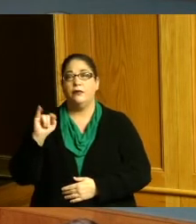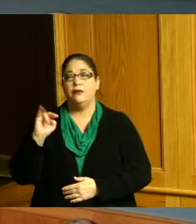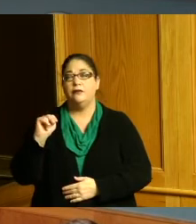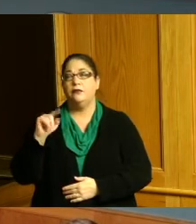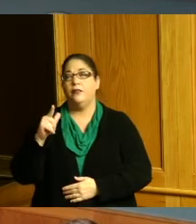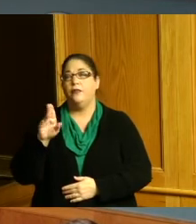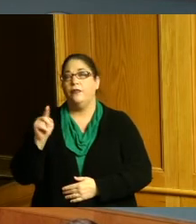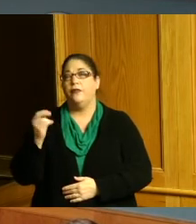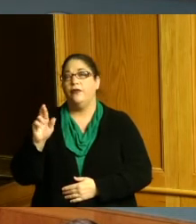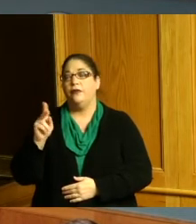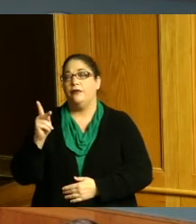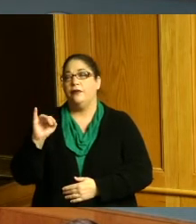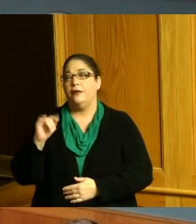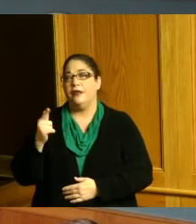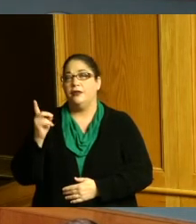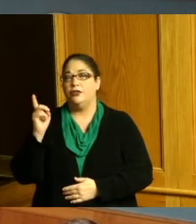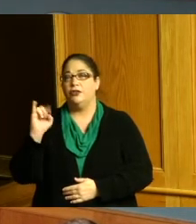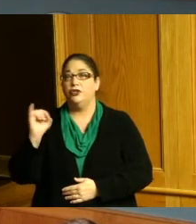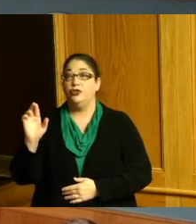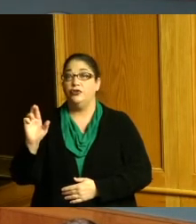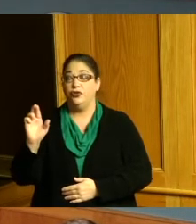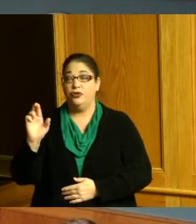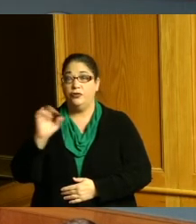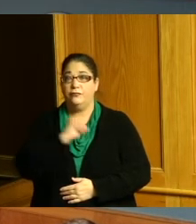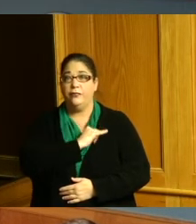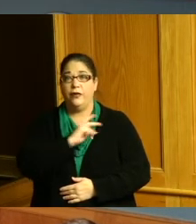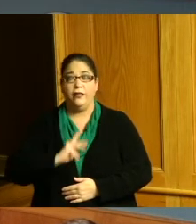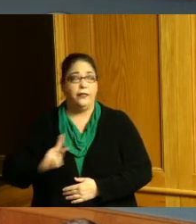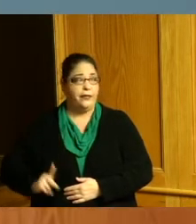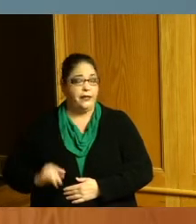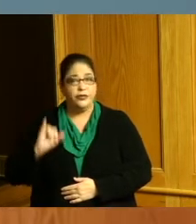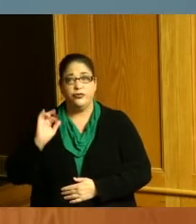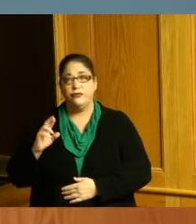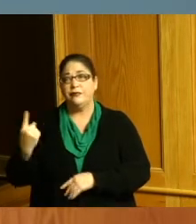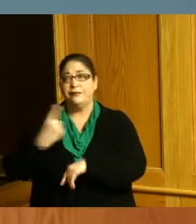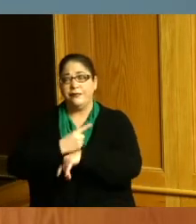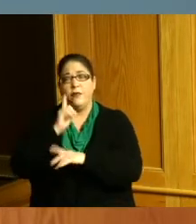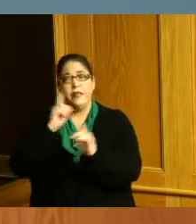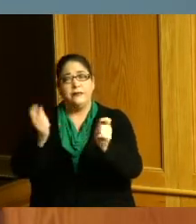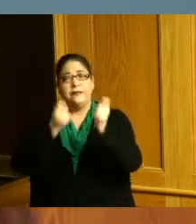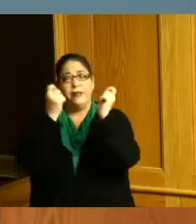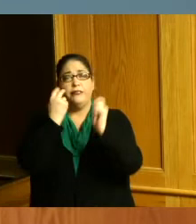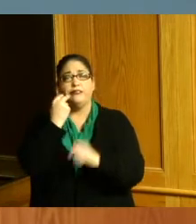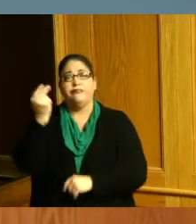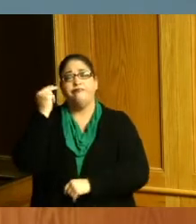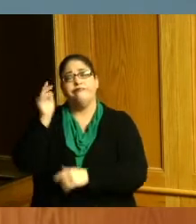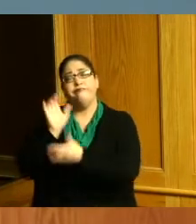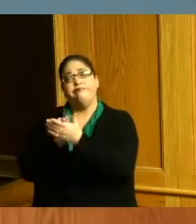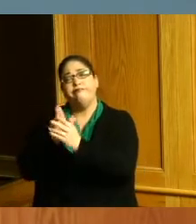and we celebrate him on January the 17th this Monday coming up and it was just